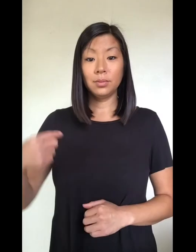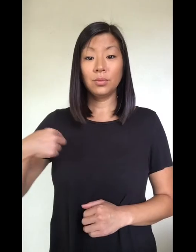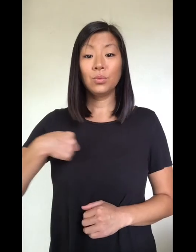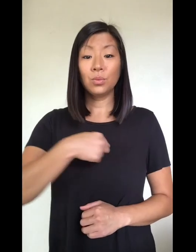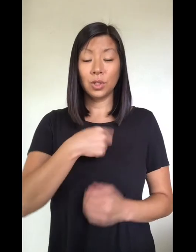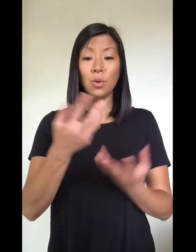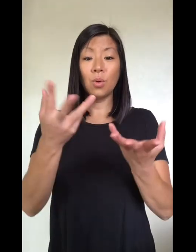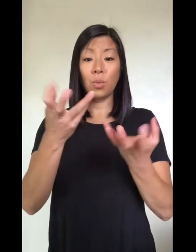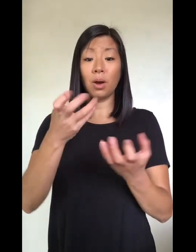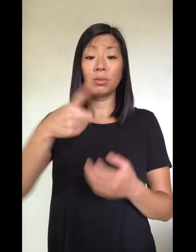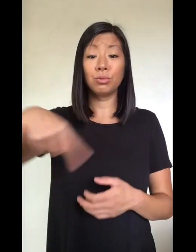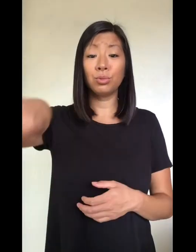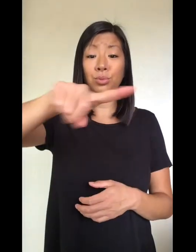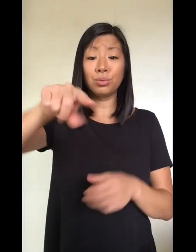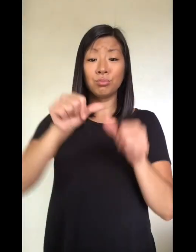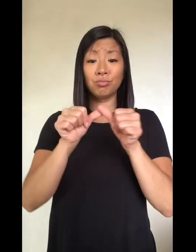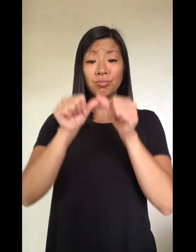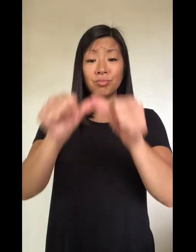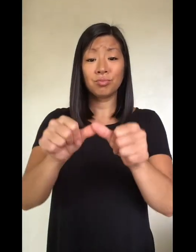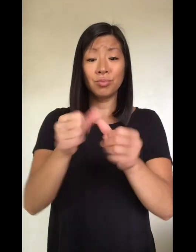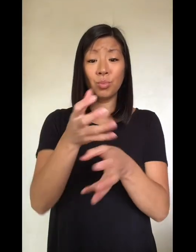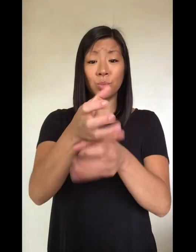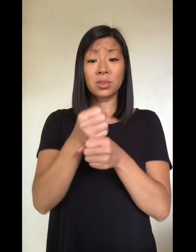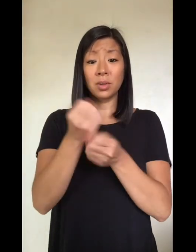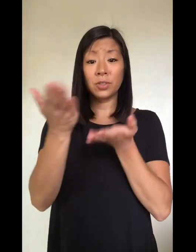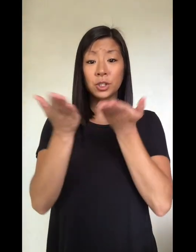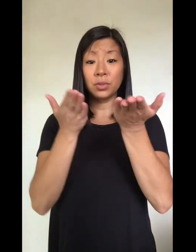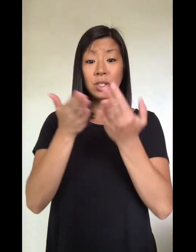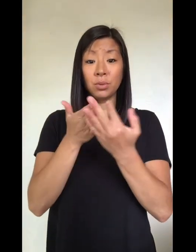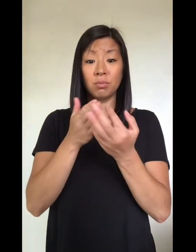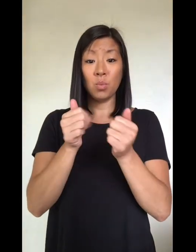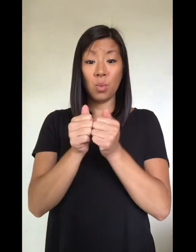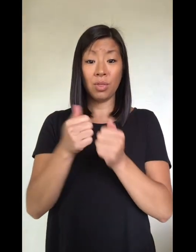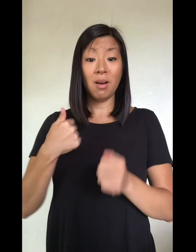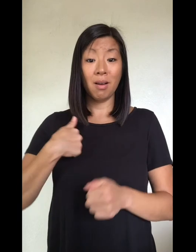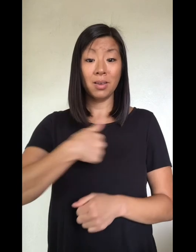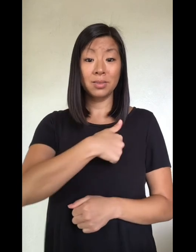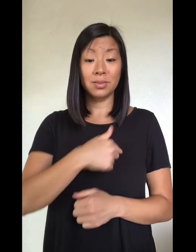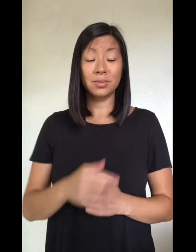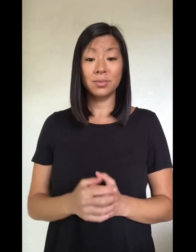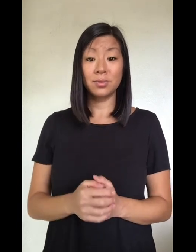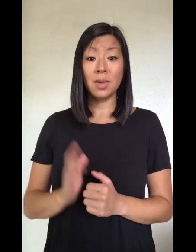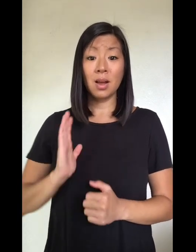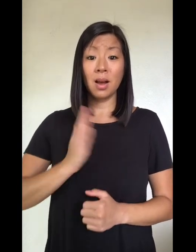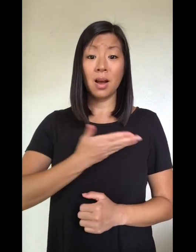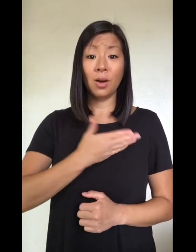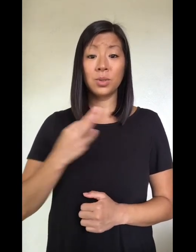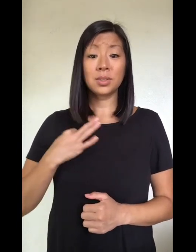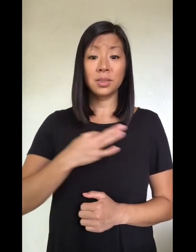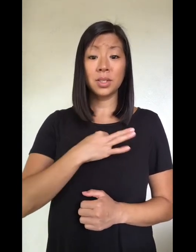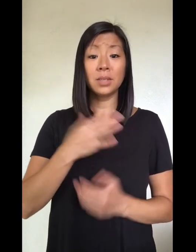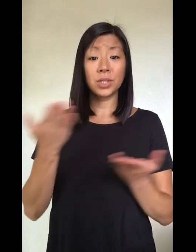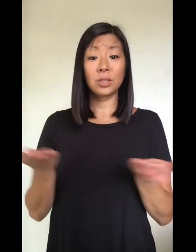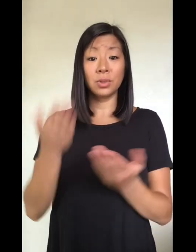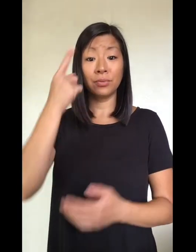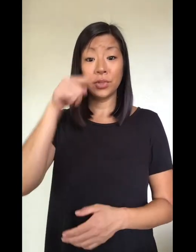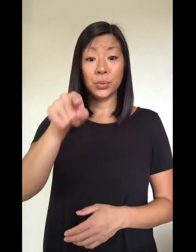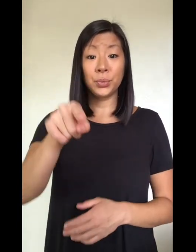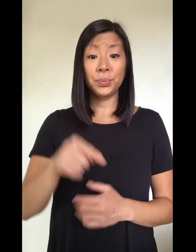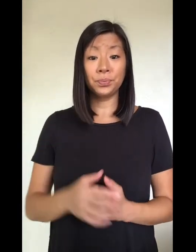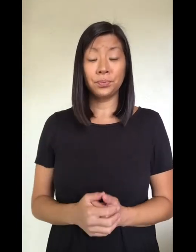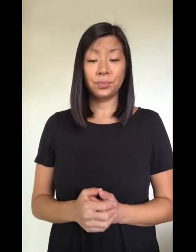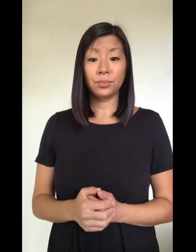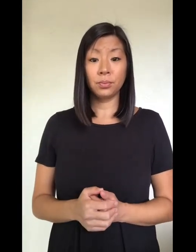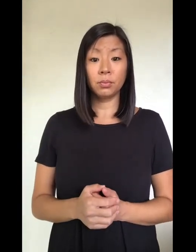We want you to continue receiving services from us. Our staff is here for you.